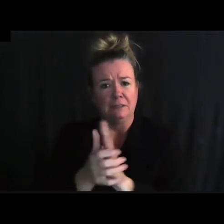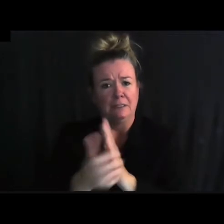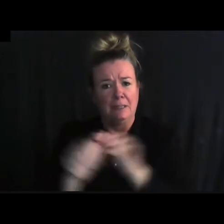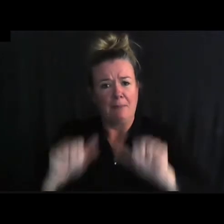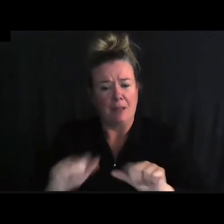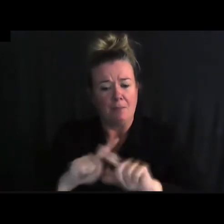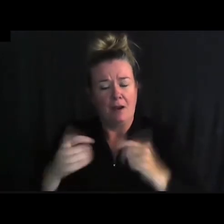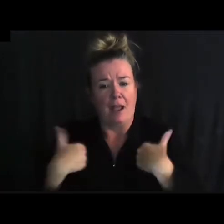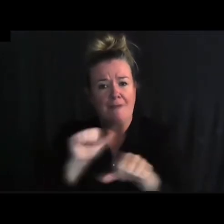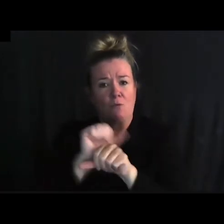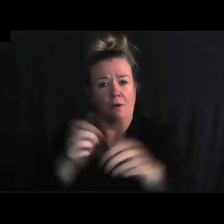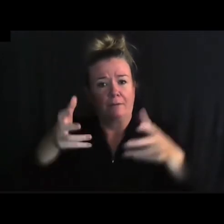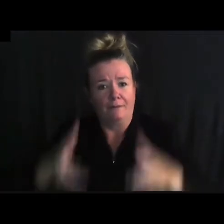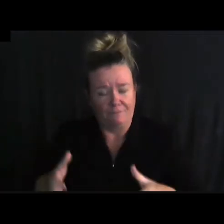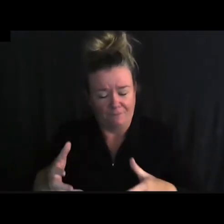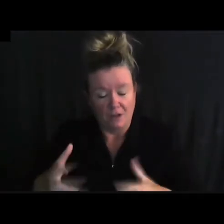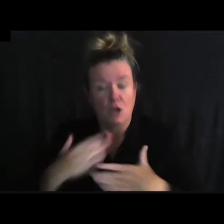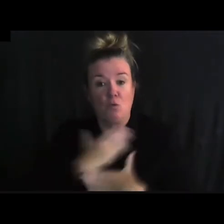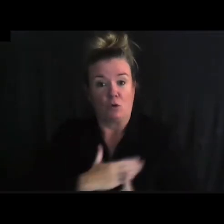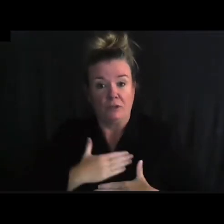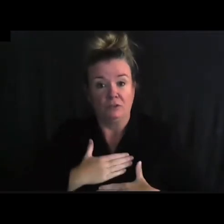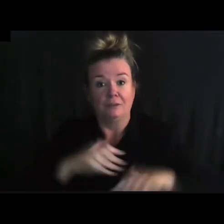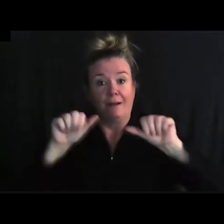But there is more work to do.